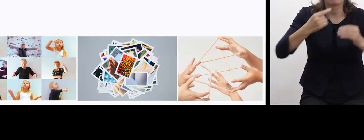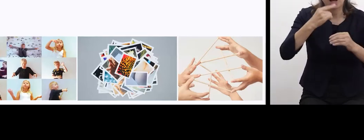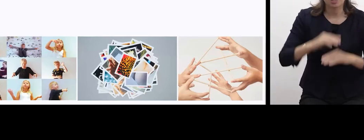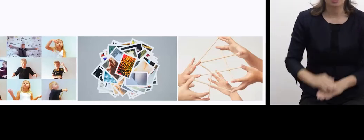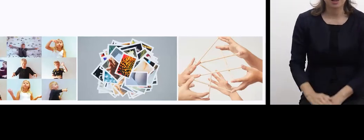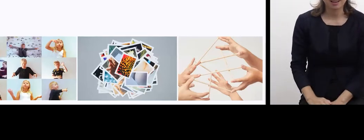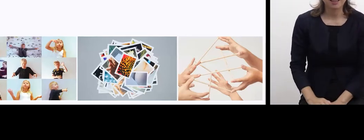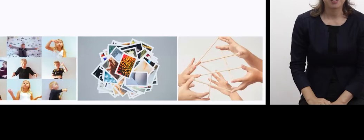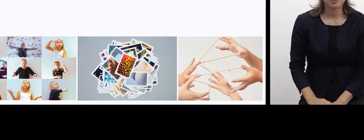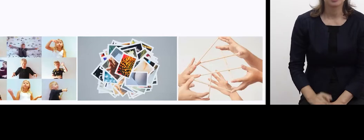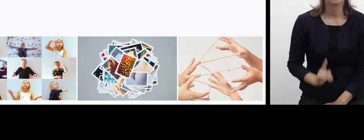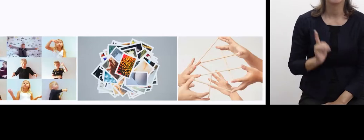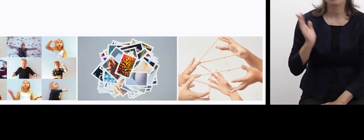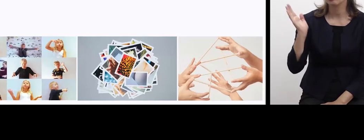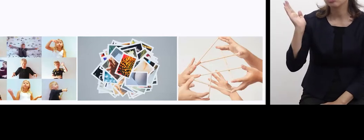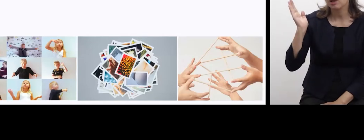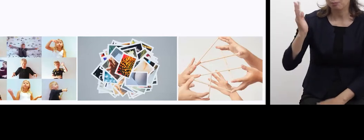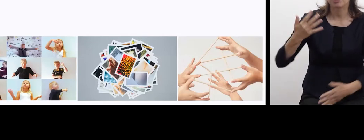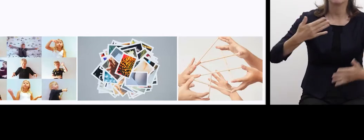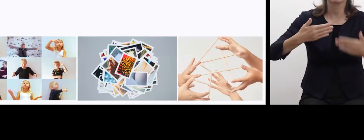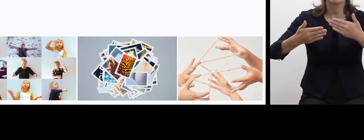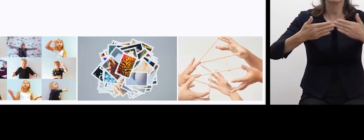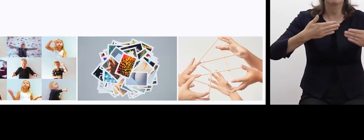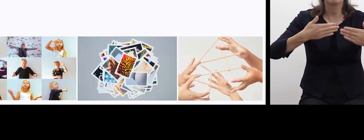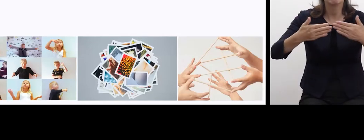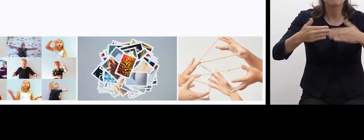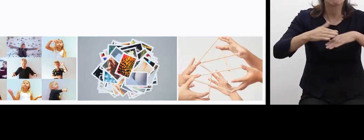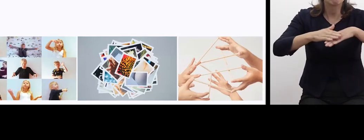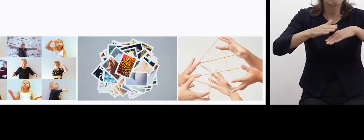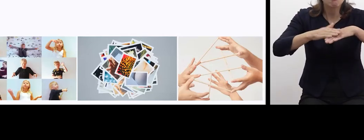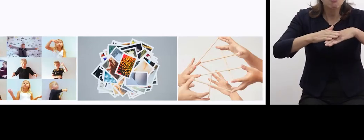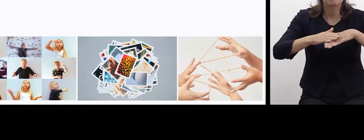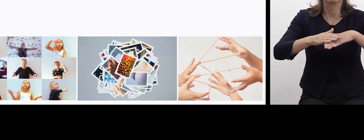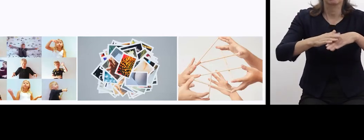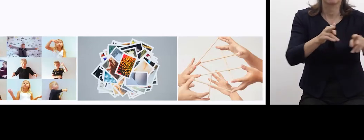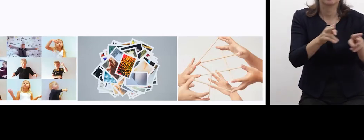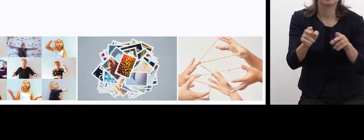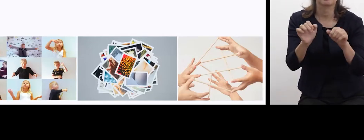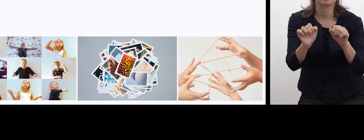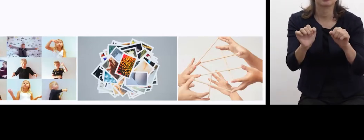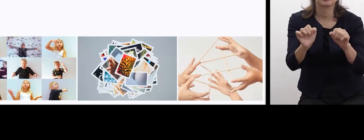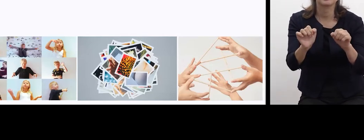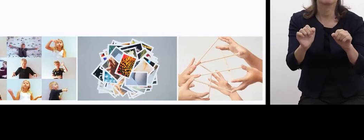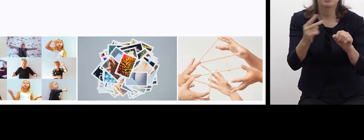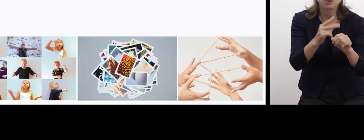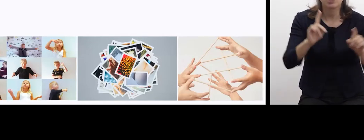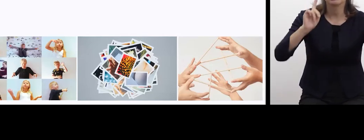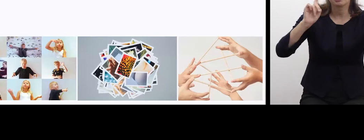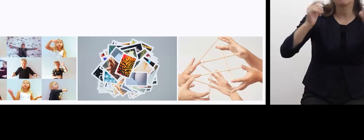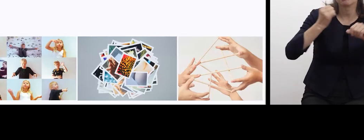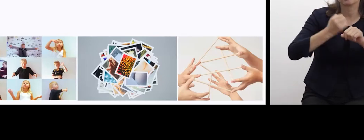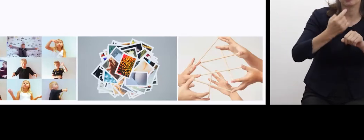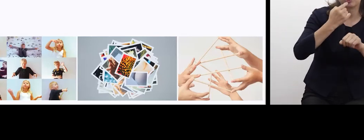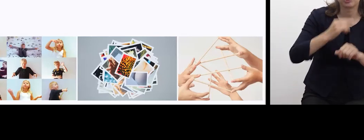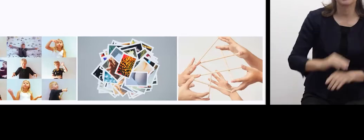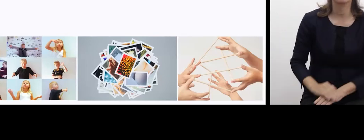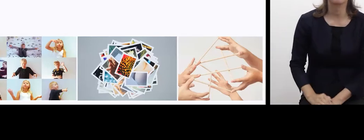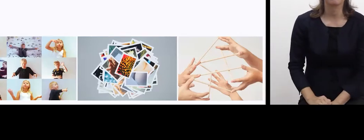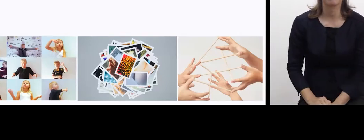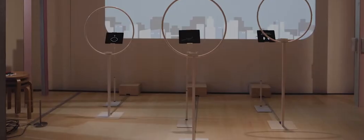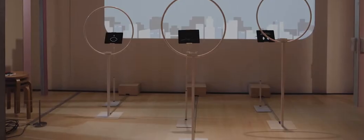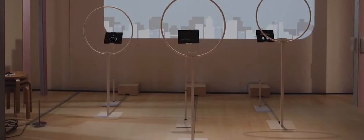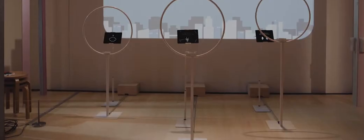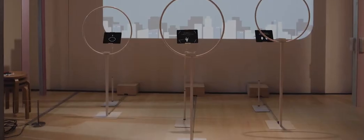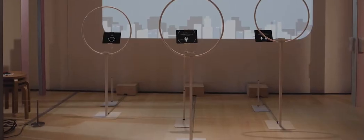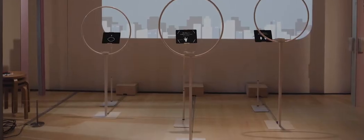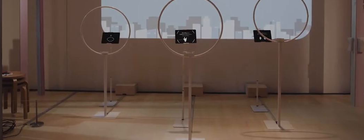And now I make these kinds of experience-based devices or games.